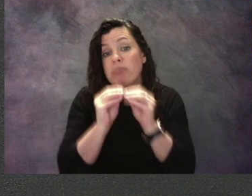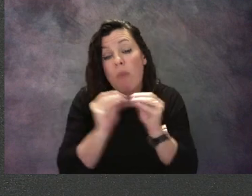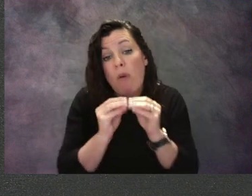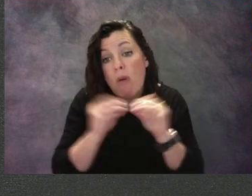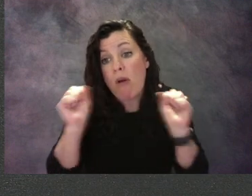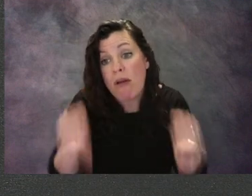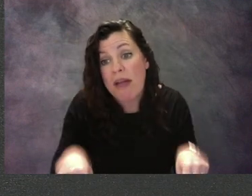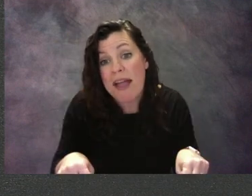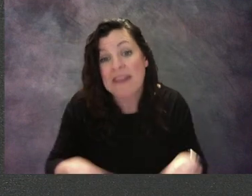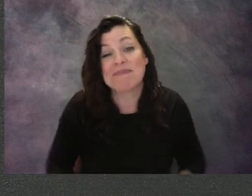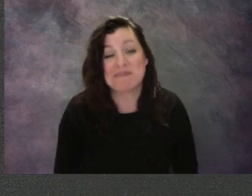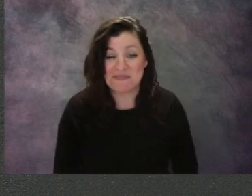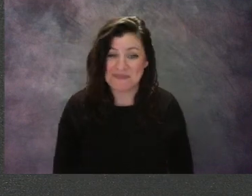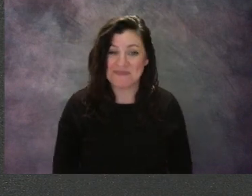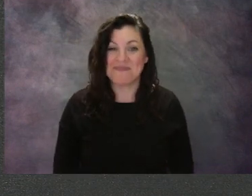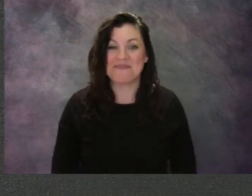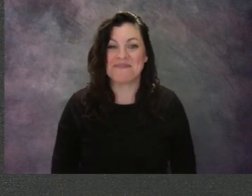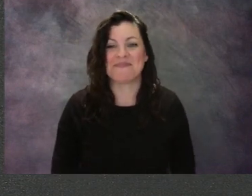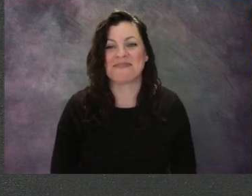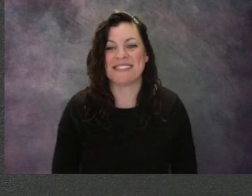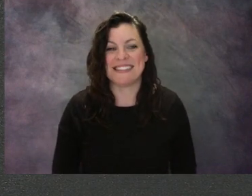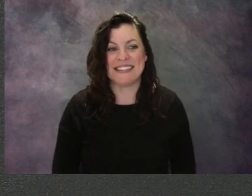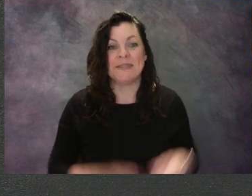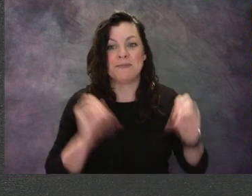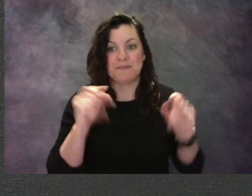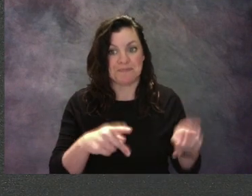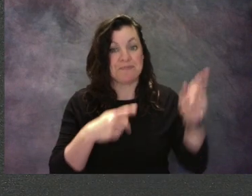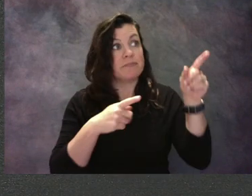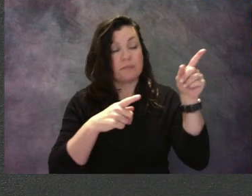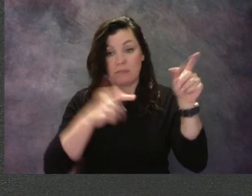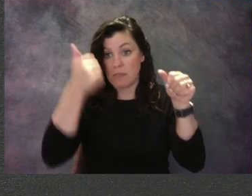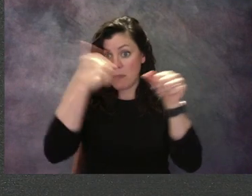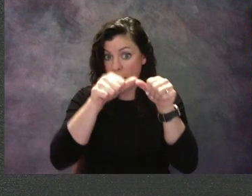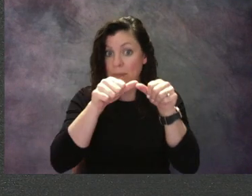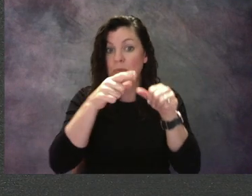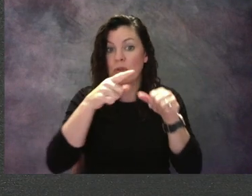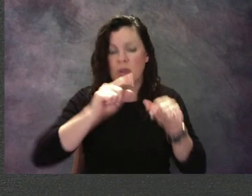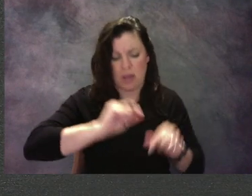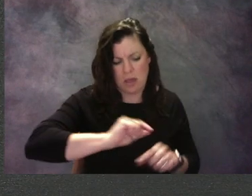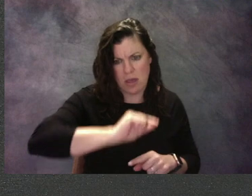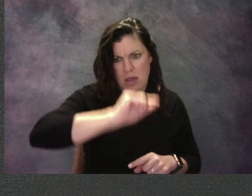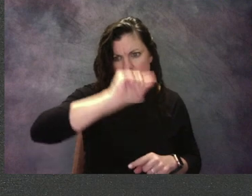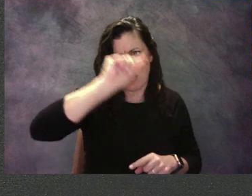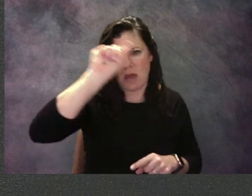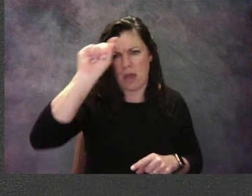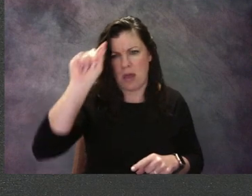So that toucan that I showed you had just like an upside down U,